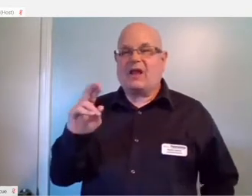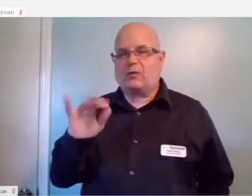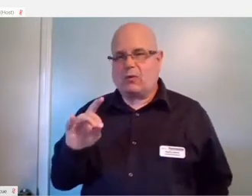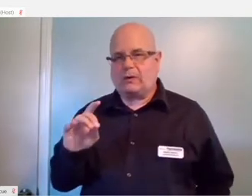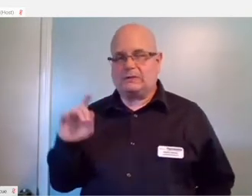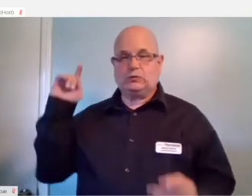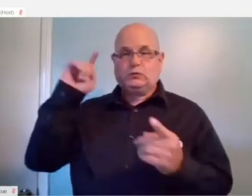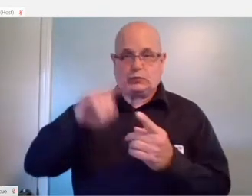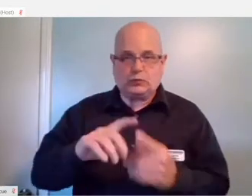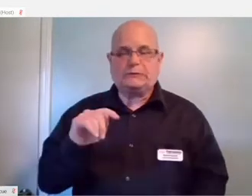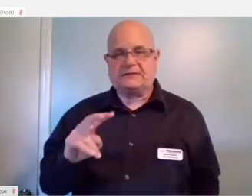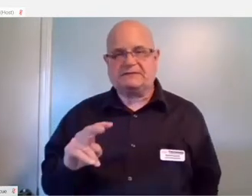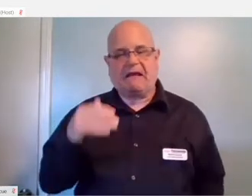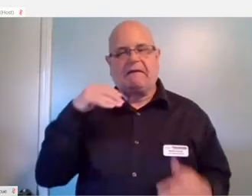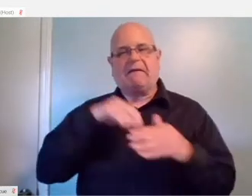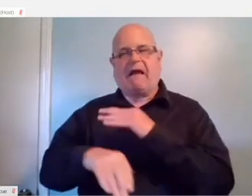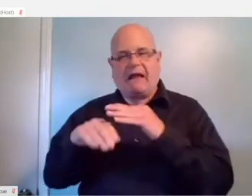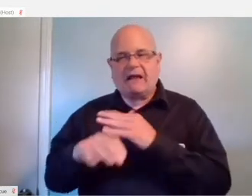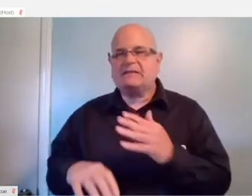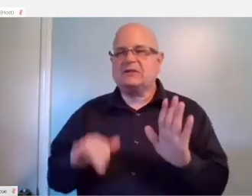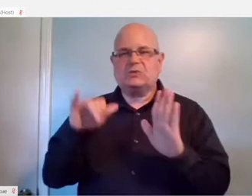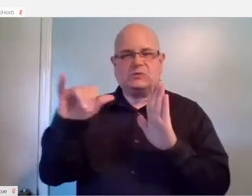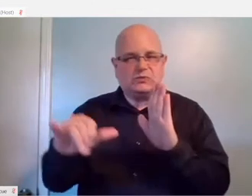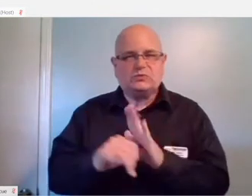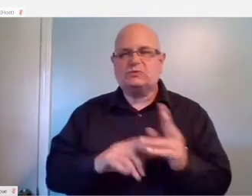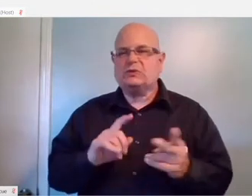And again, you'll have access to things like YouTube, Hulu and Netflix.